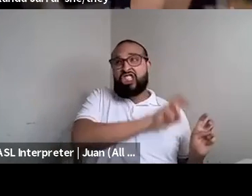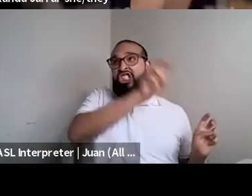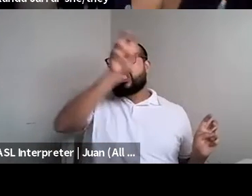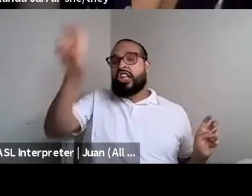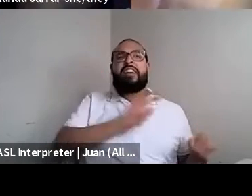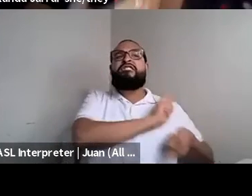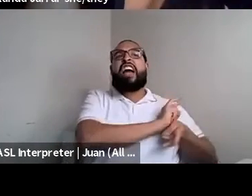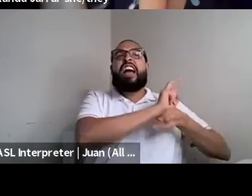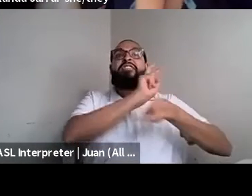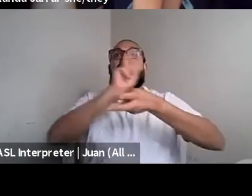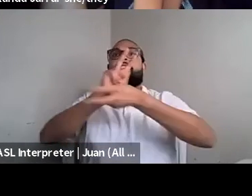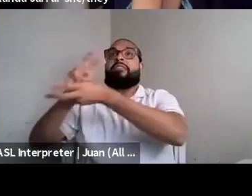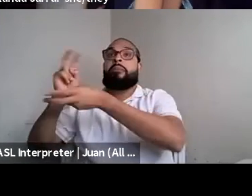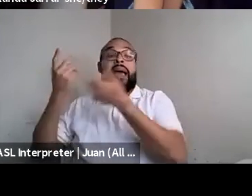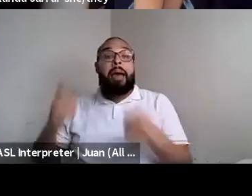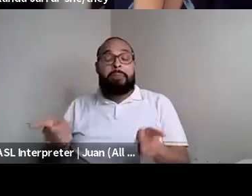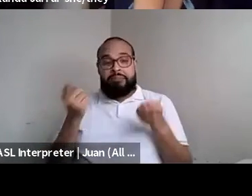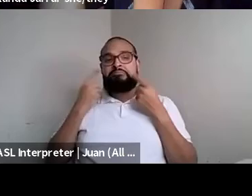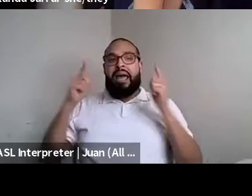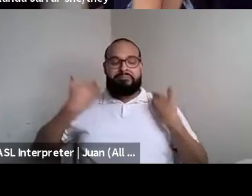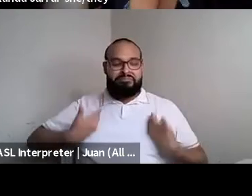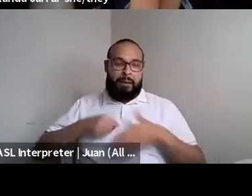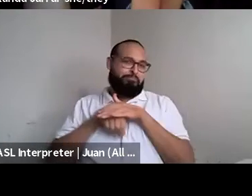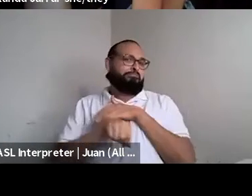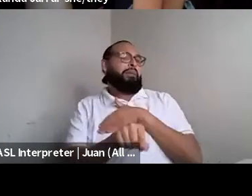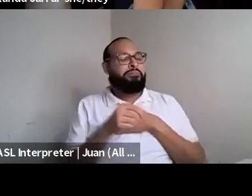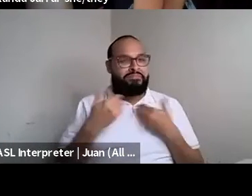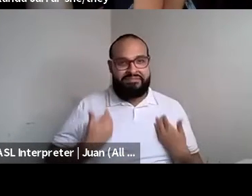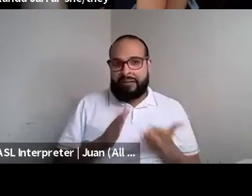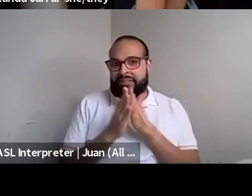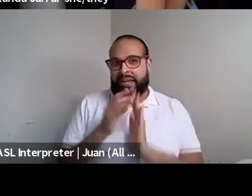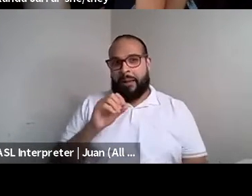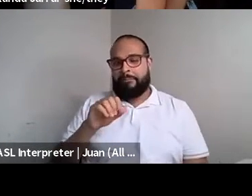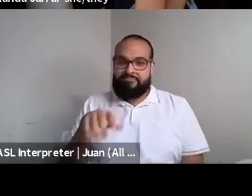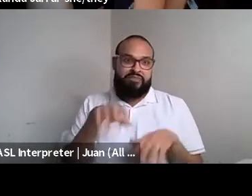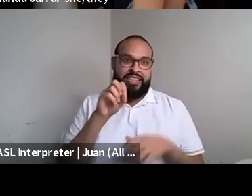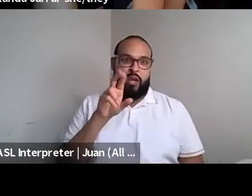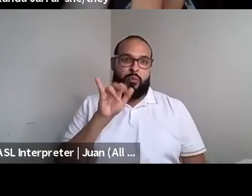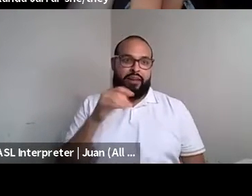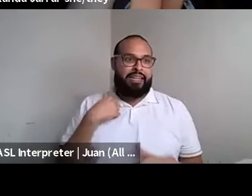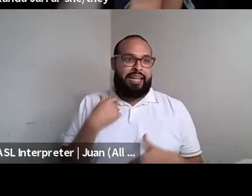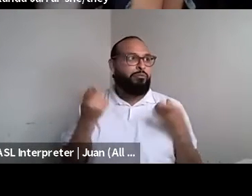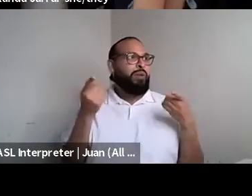Randa Jarrar she/they: I am the result of the erotic I, you know, and it might be also the result of violence. Kokumo: Wow.